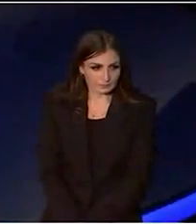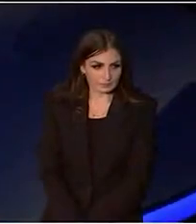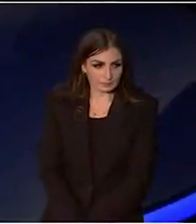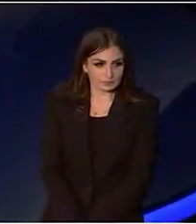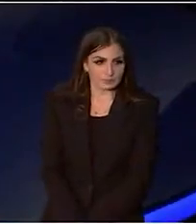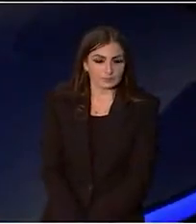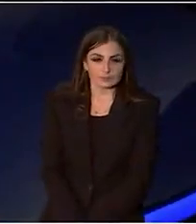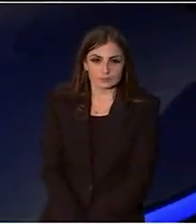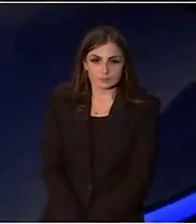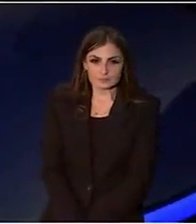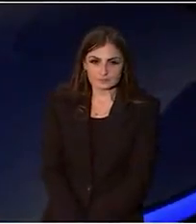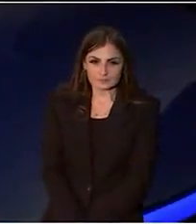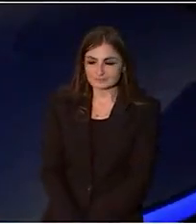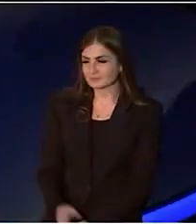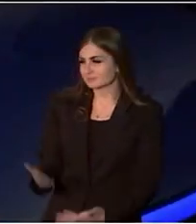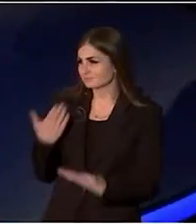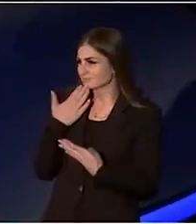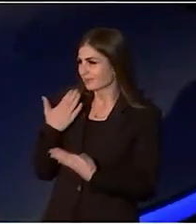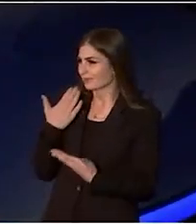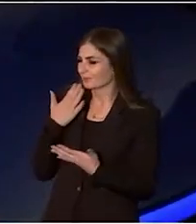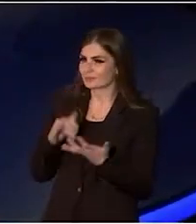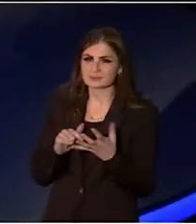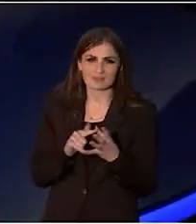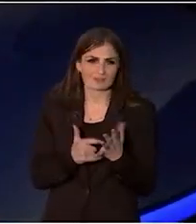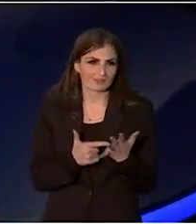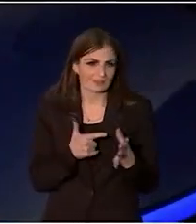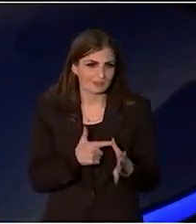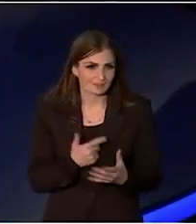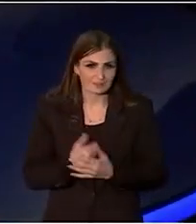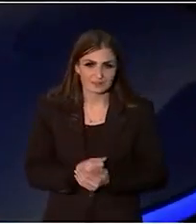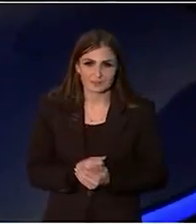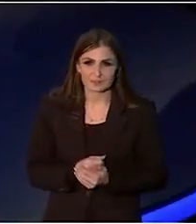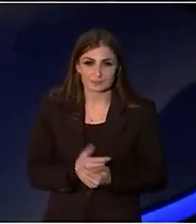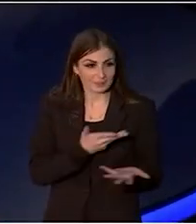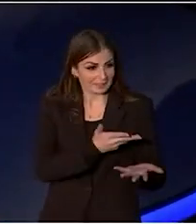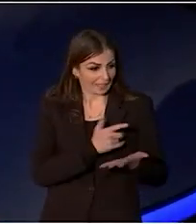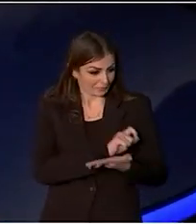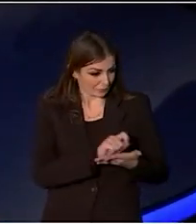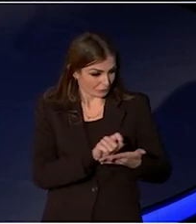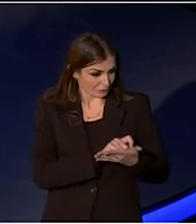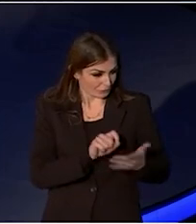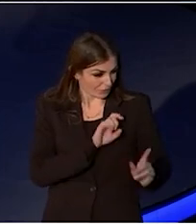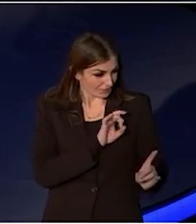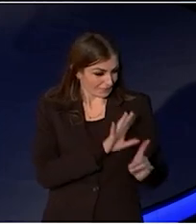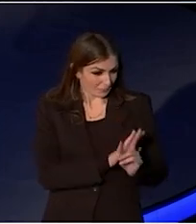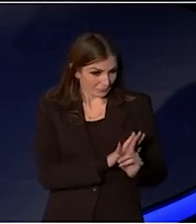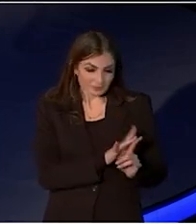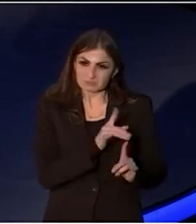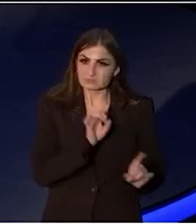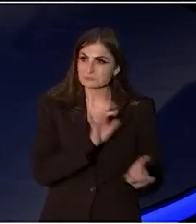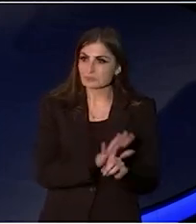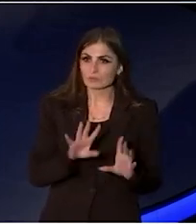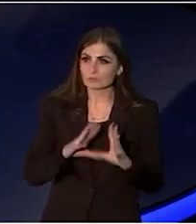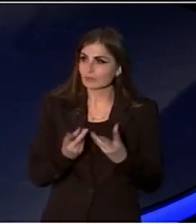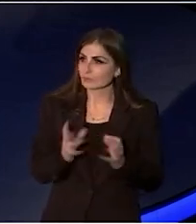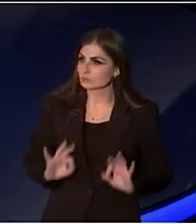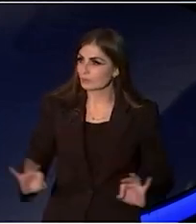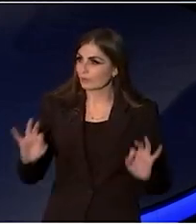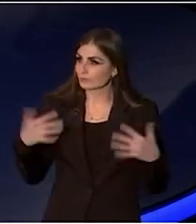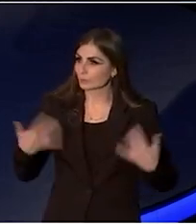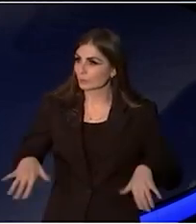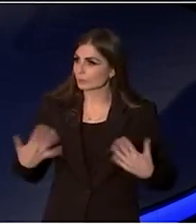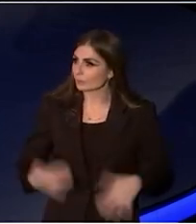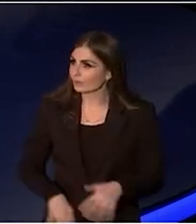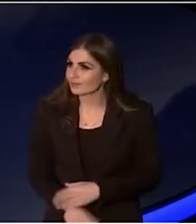Thank you Sara. We commissioned Sara to write something for this occasion, and she's written everything, really. It's beautiful.